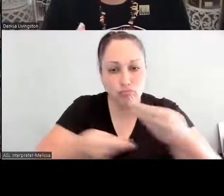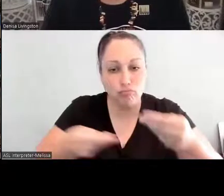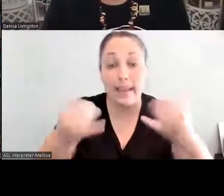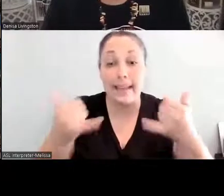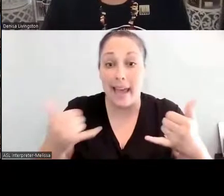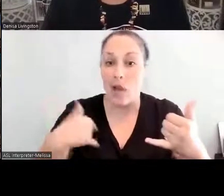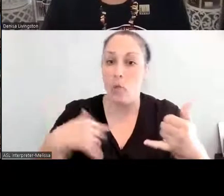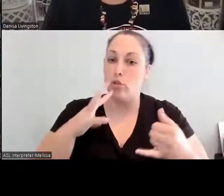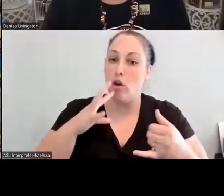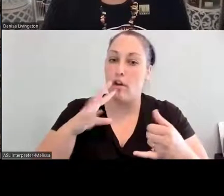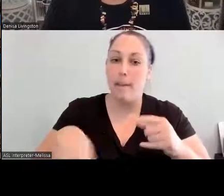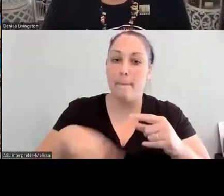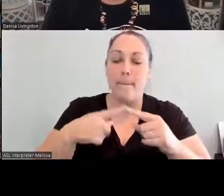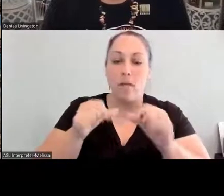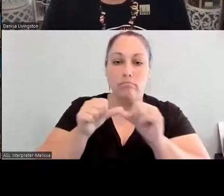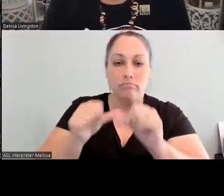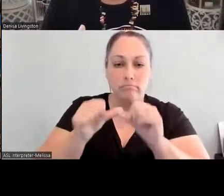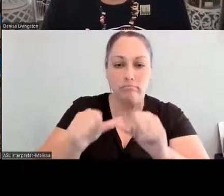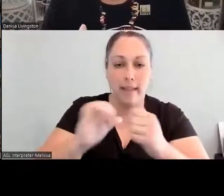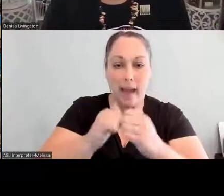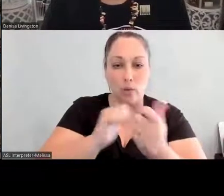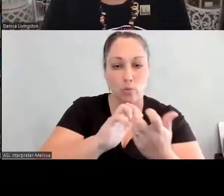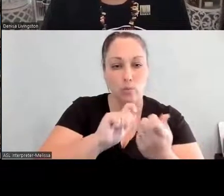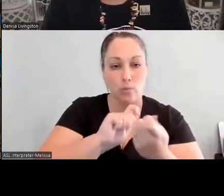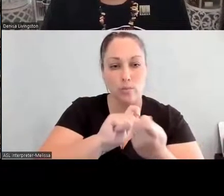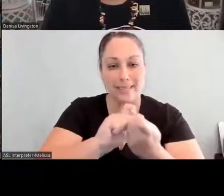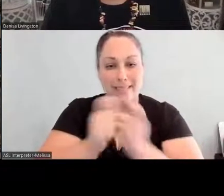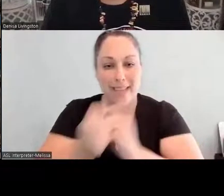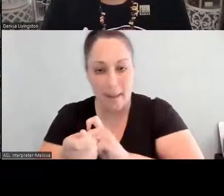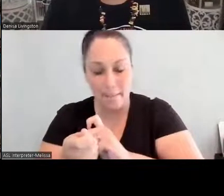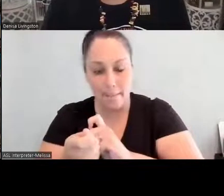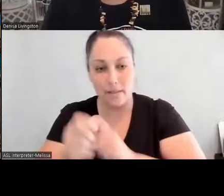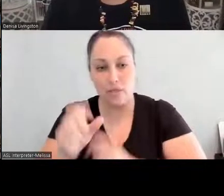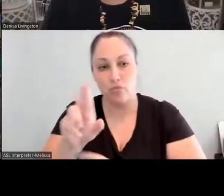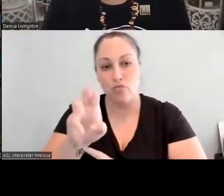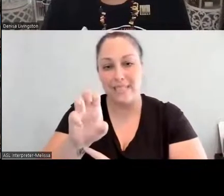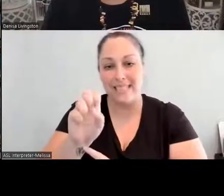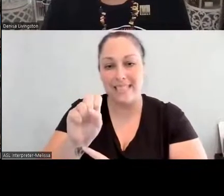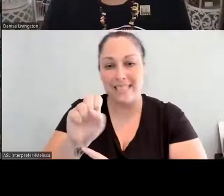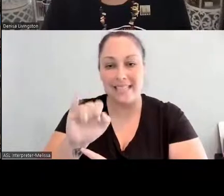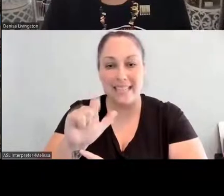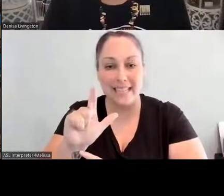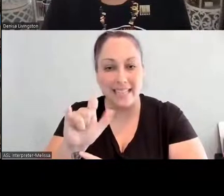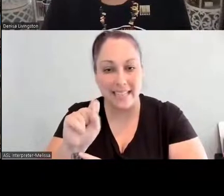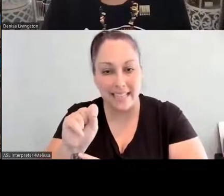We're talking about adaptability, these types of terminology that we use in our language when we're talking